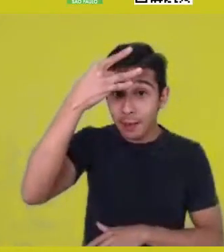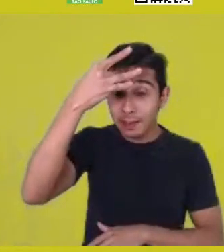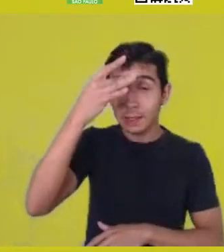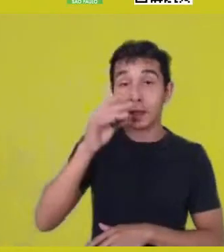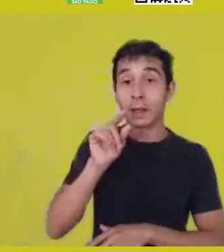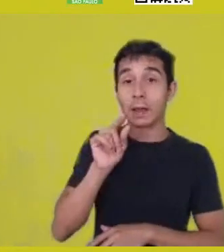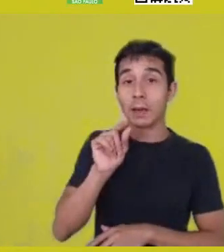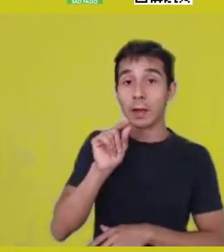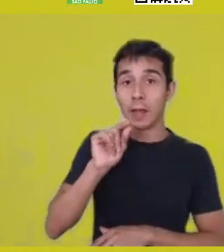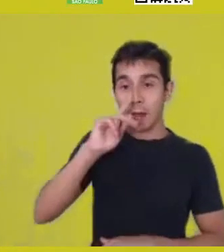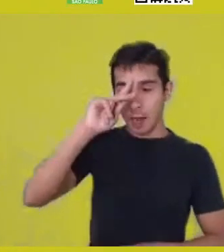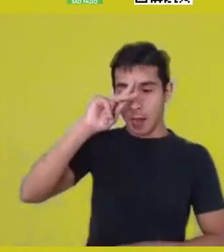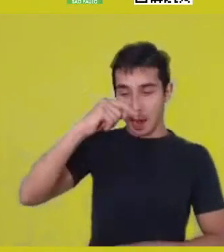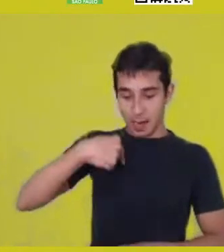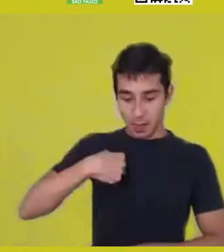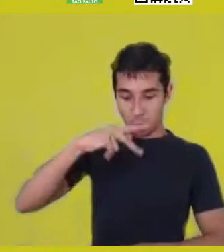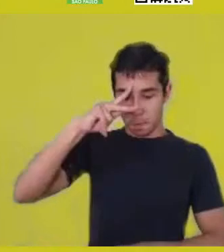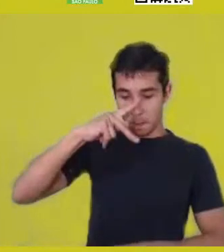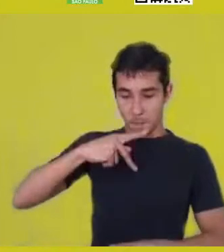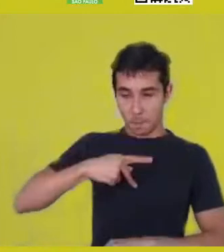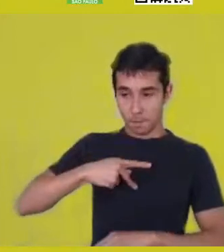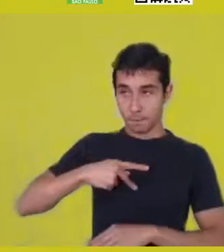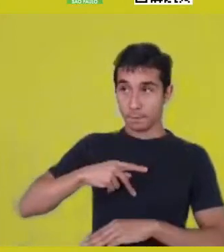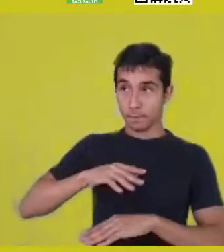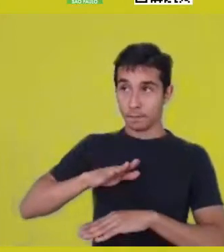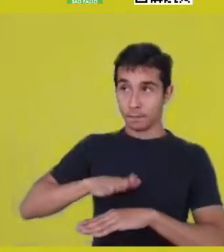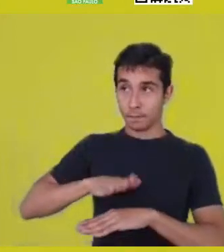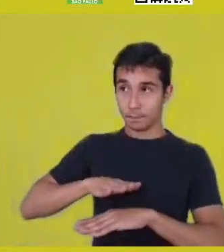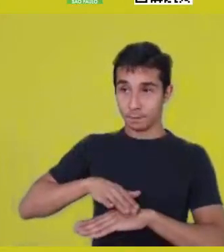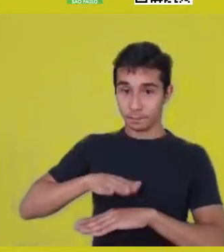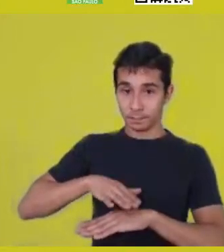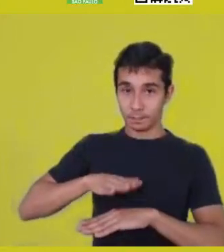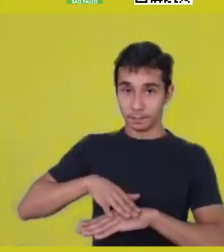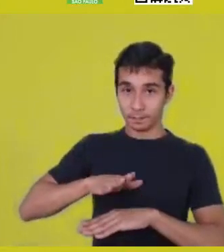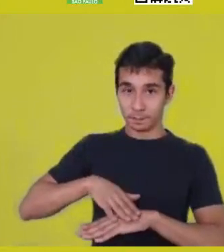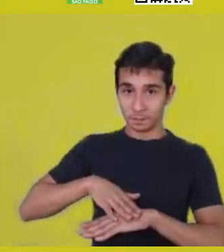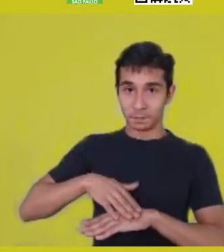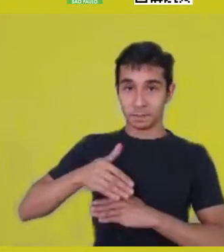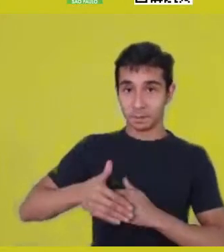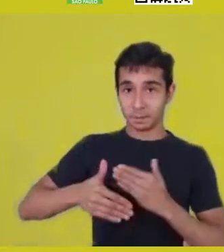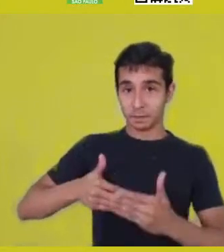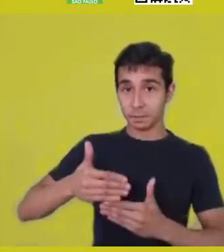that every living entity brings,